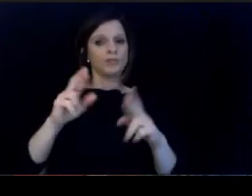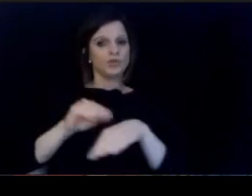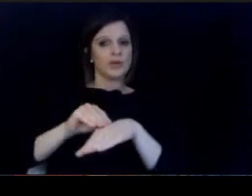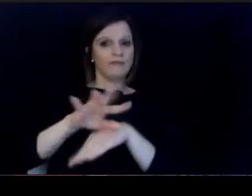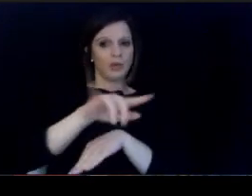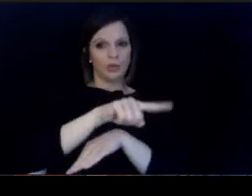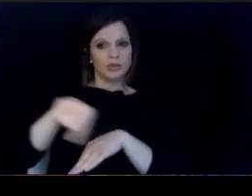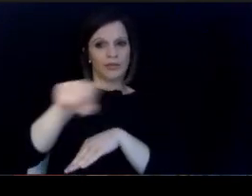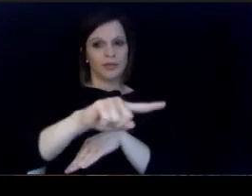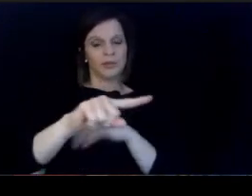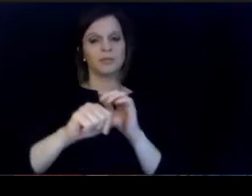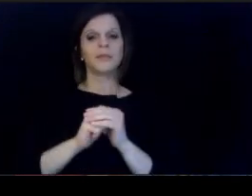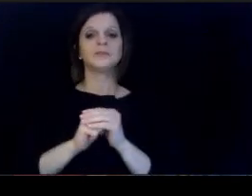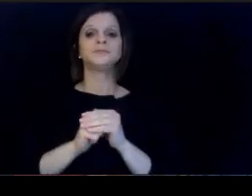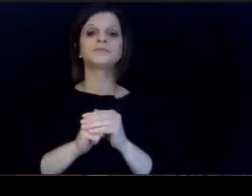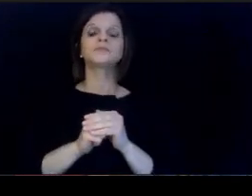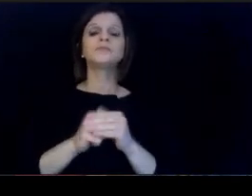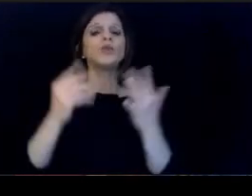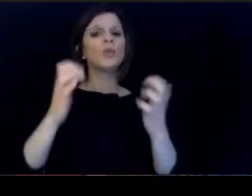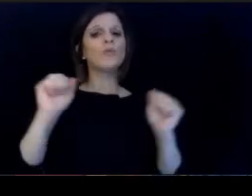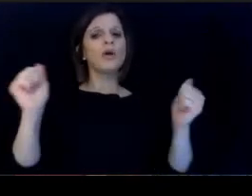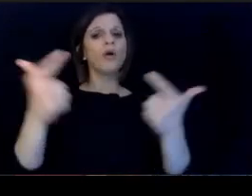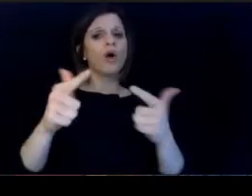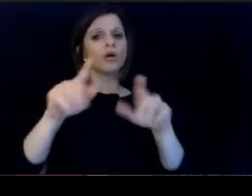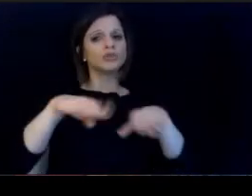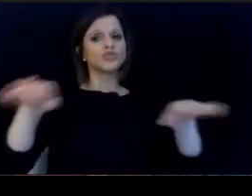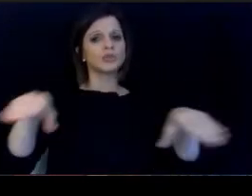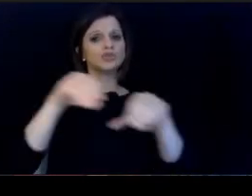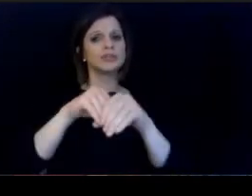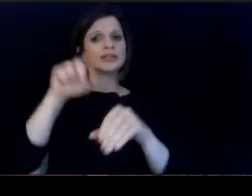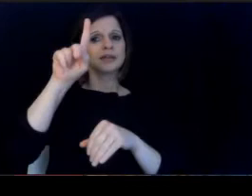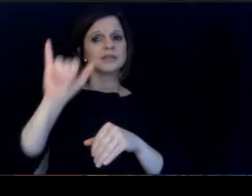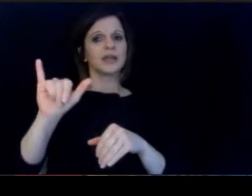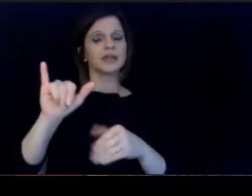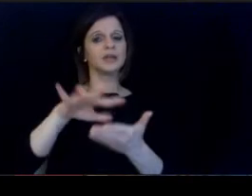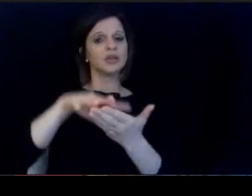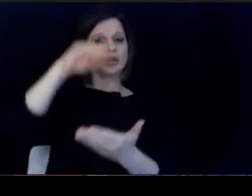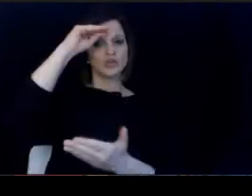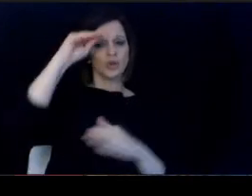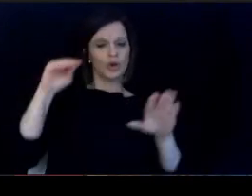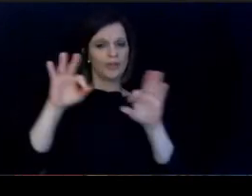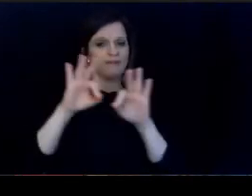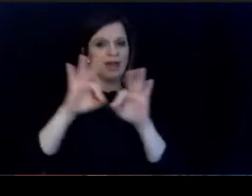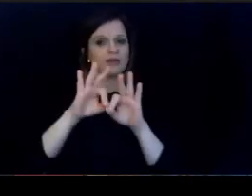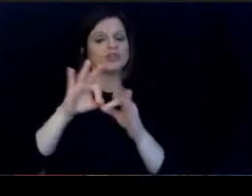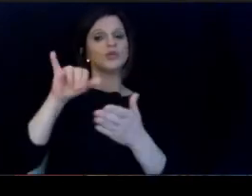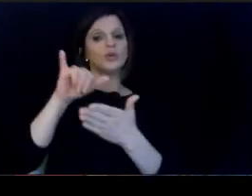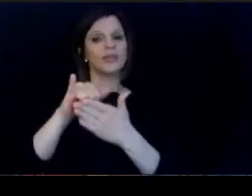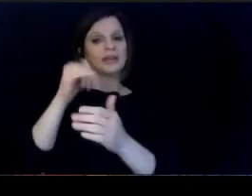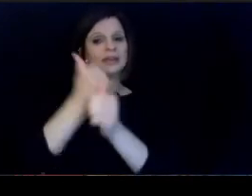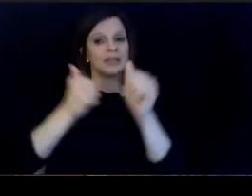academic foundation, we want all our children in the Commonwealth. to learn the value of the unique contributions. Each resident.